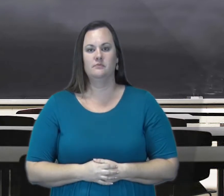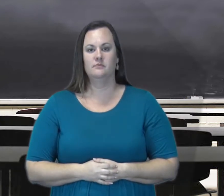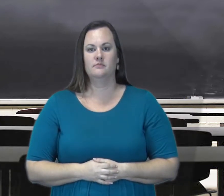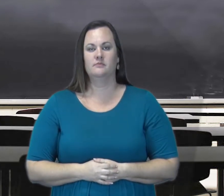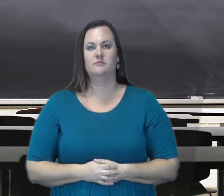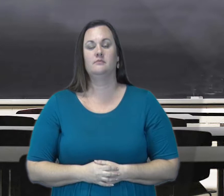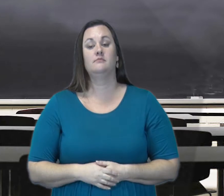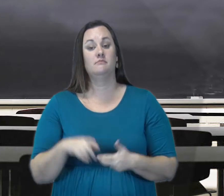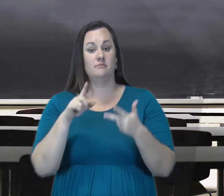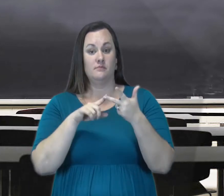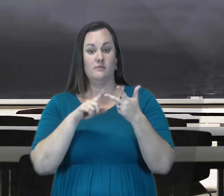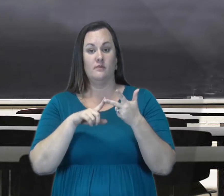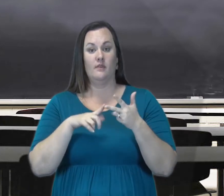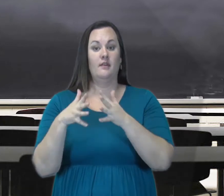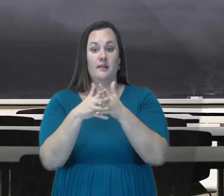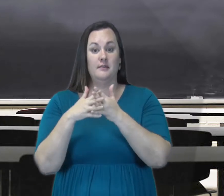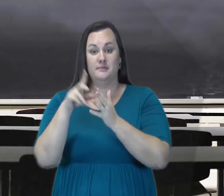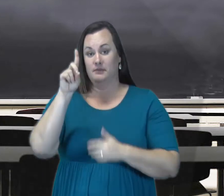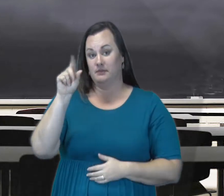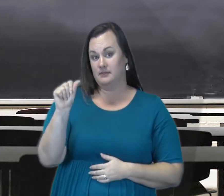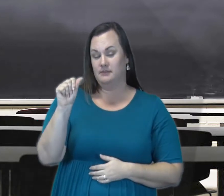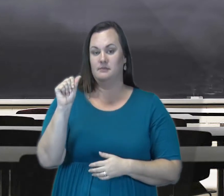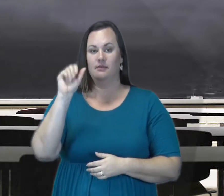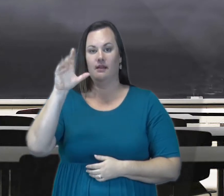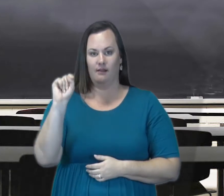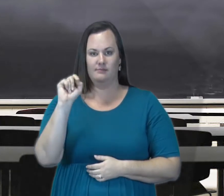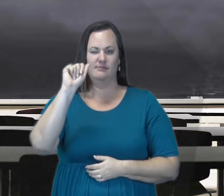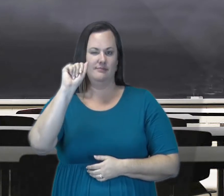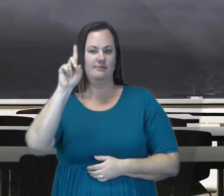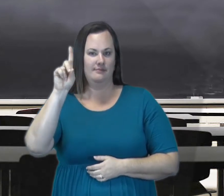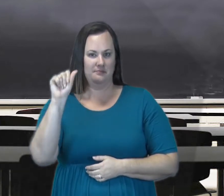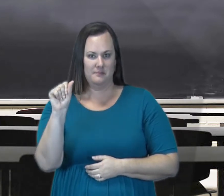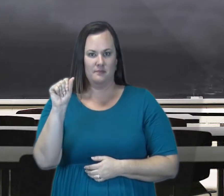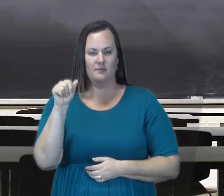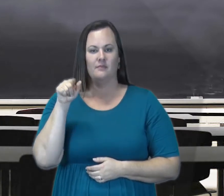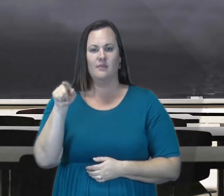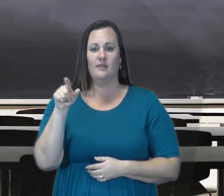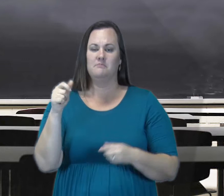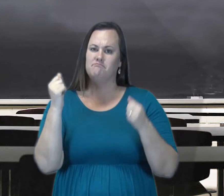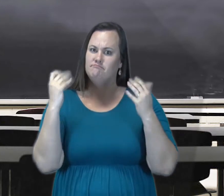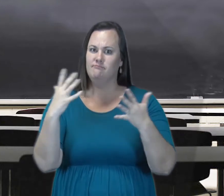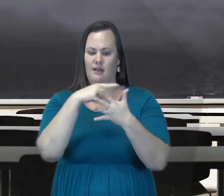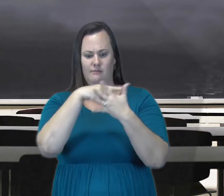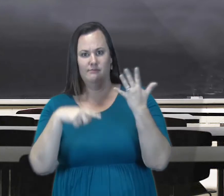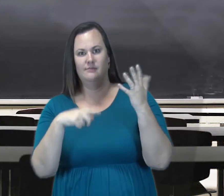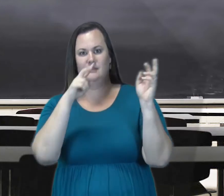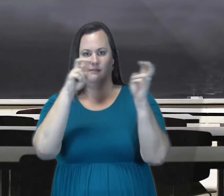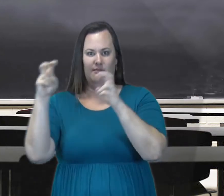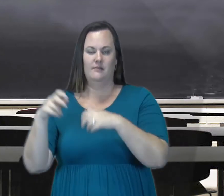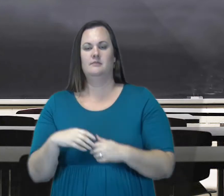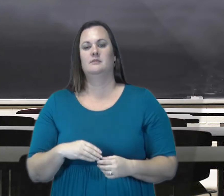The third law, Americans with Disabilities Act ADA has many titles in